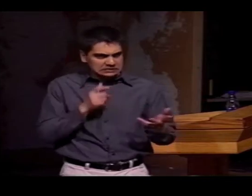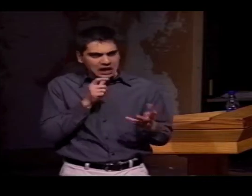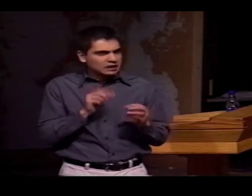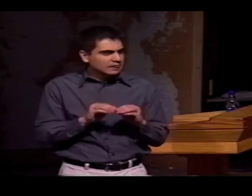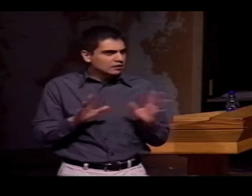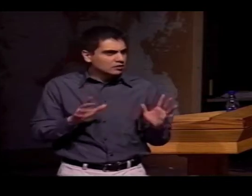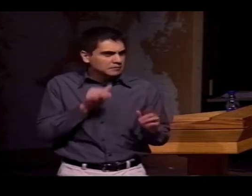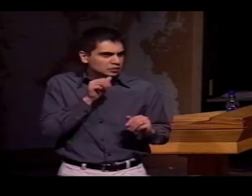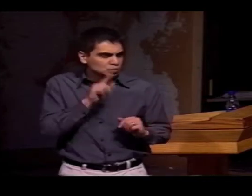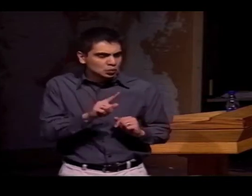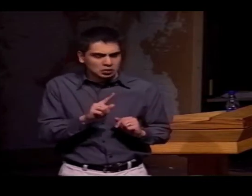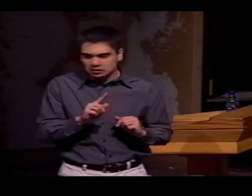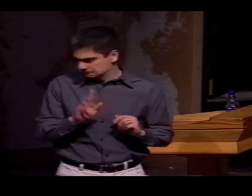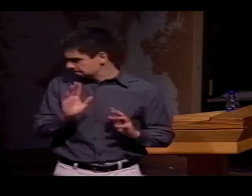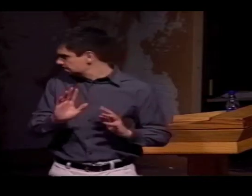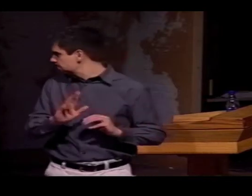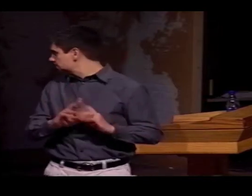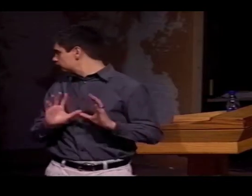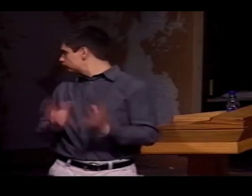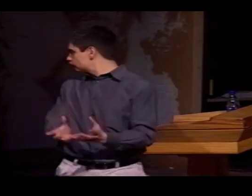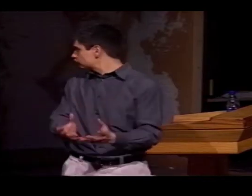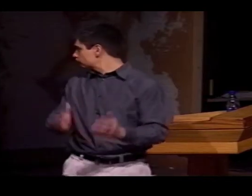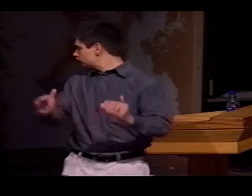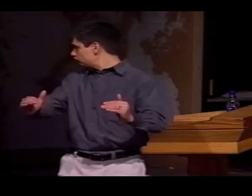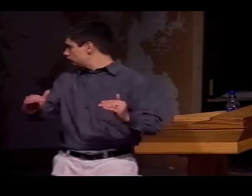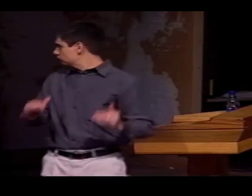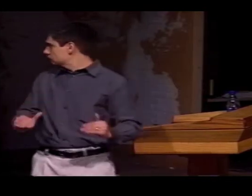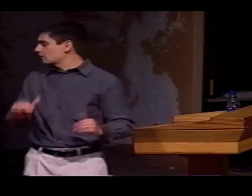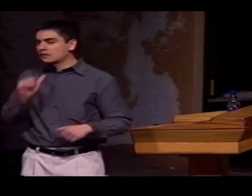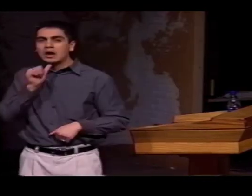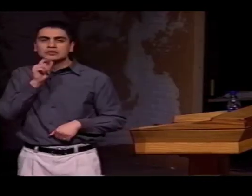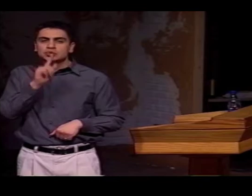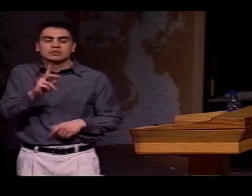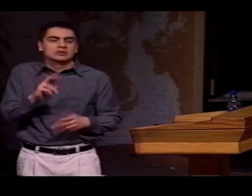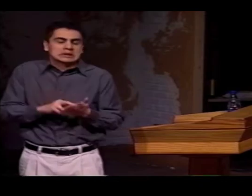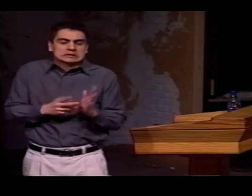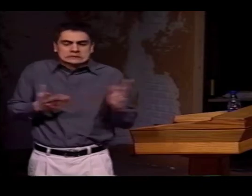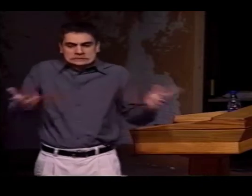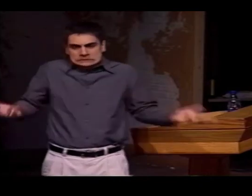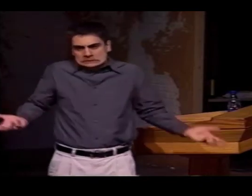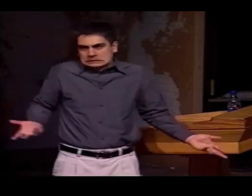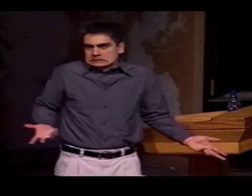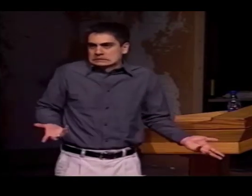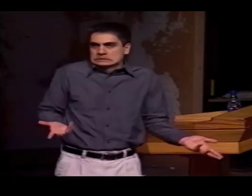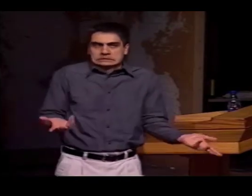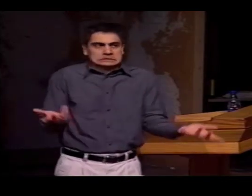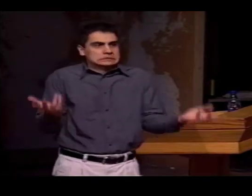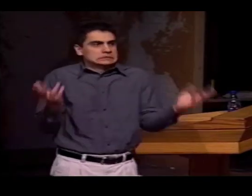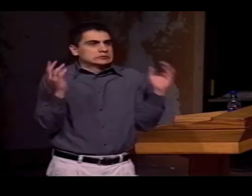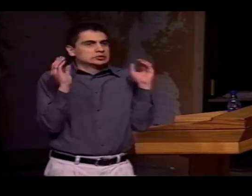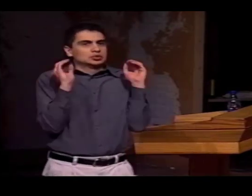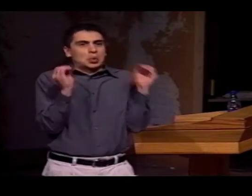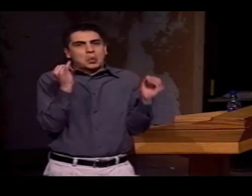IF SOMETHING WAS ACTUALLY A GESTURE OR A SIGN, AND THAT'S SOMETHING I'LL DISCUSS MORE IN A MINUTE. "UNSURE" MEANT I DIDN'T KNOW WHAT IT WAS,